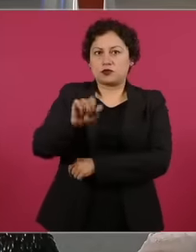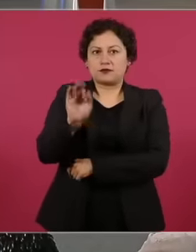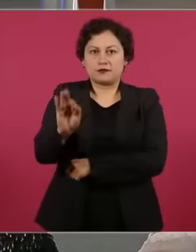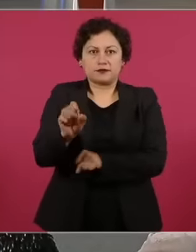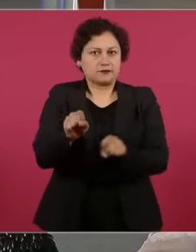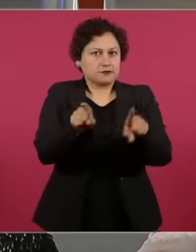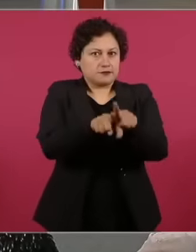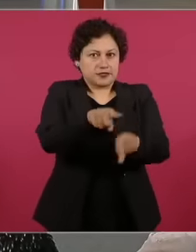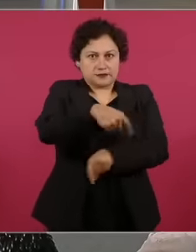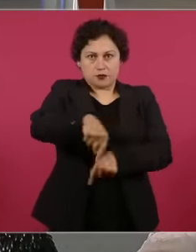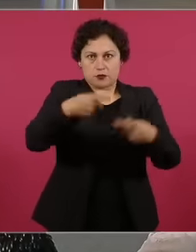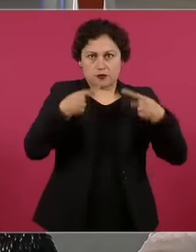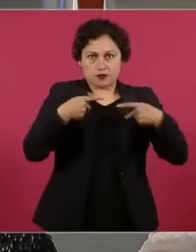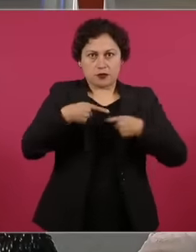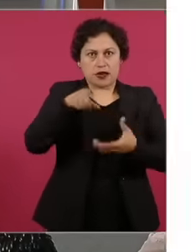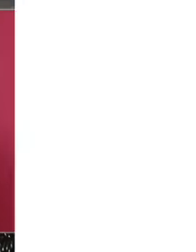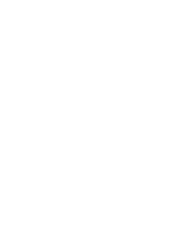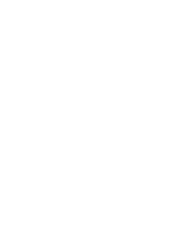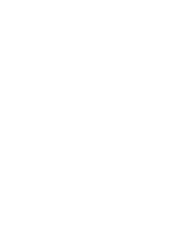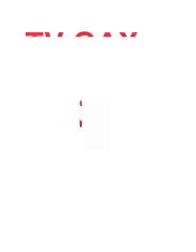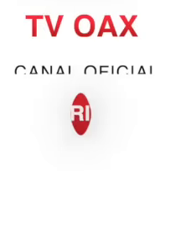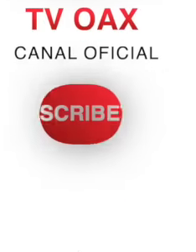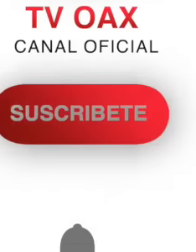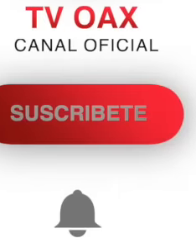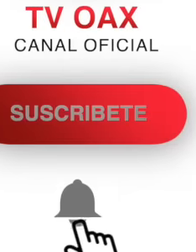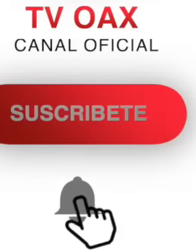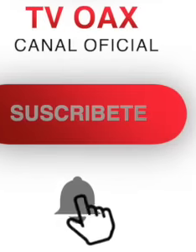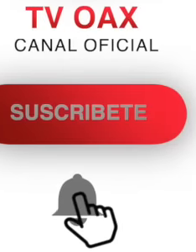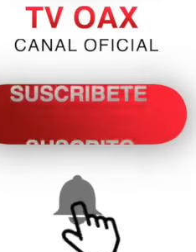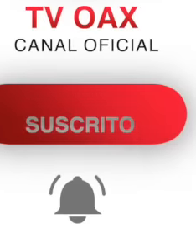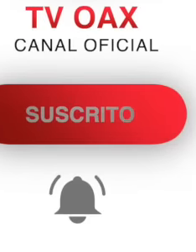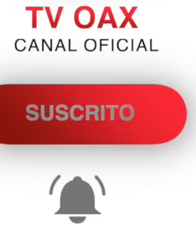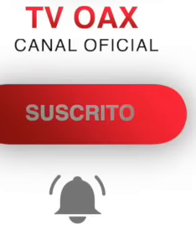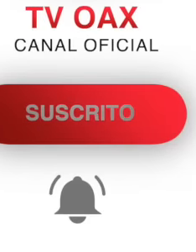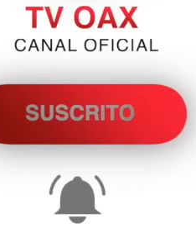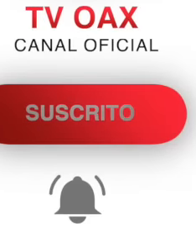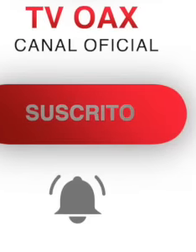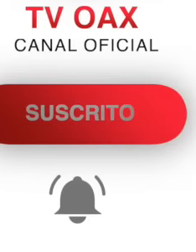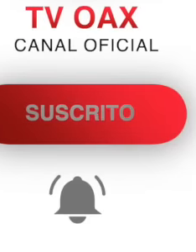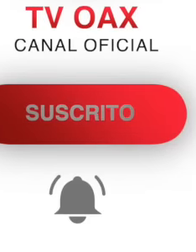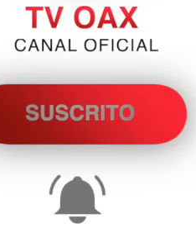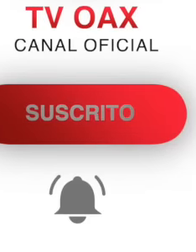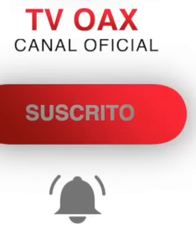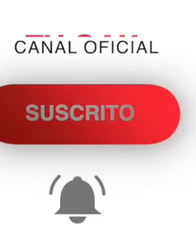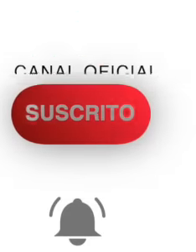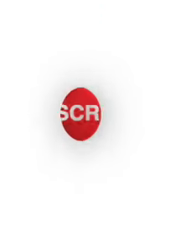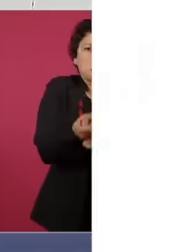are directed by the personnel of the judiciary, thus the judges, magistrates and ministers are currently elected.